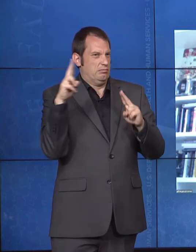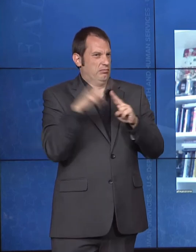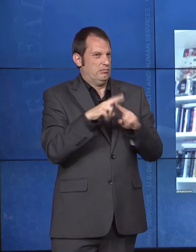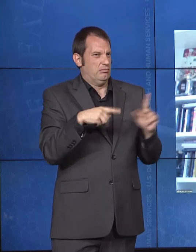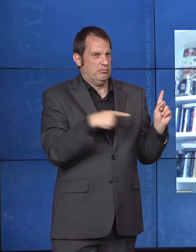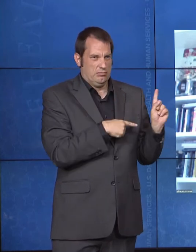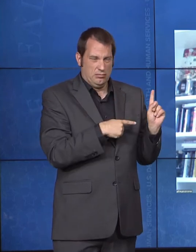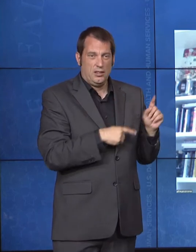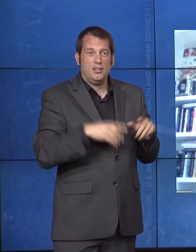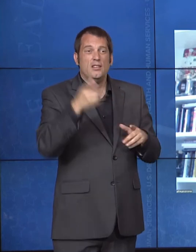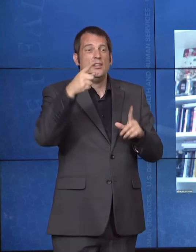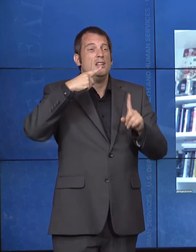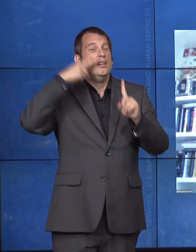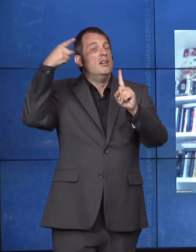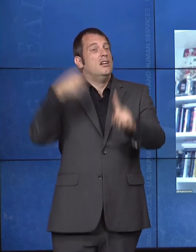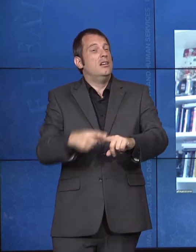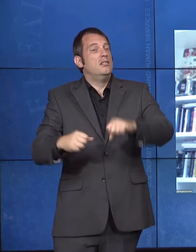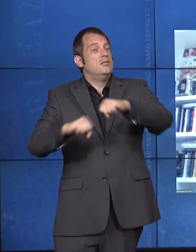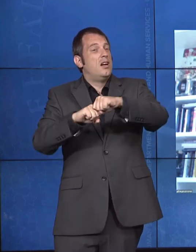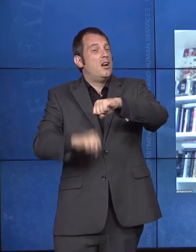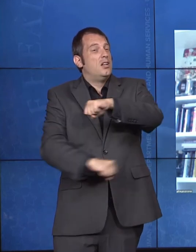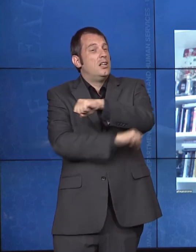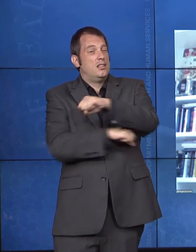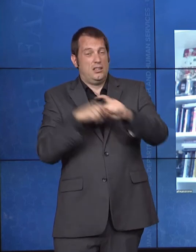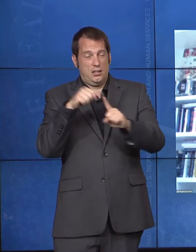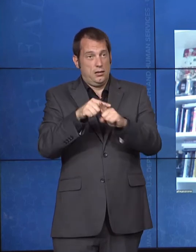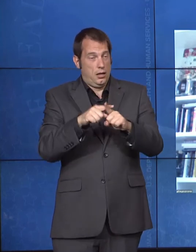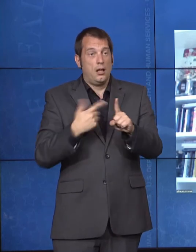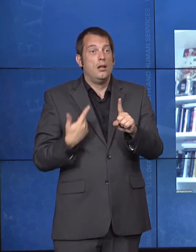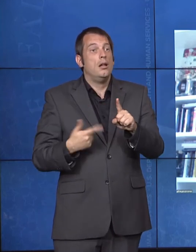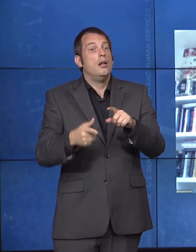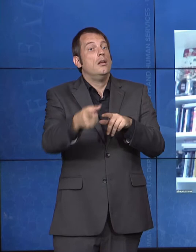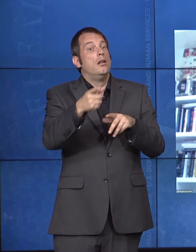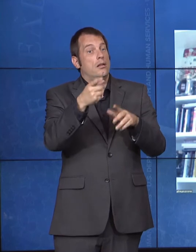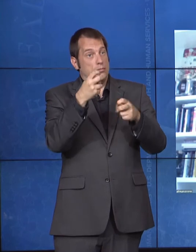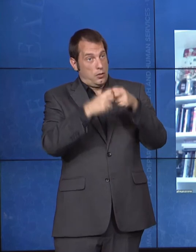are still in effect. And we want to make sure that the people who are most at risk get the